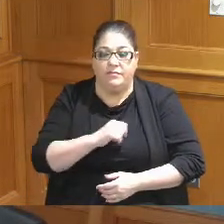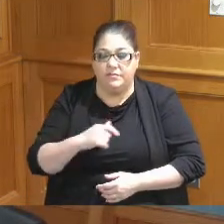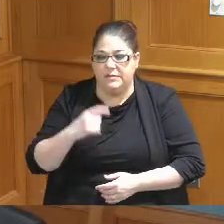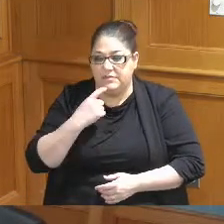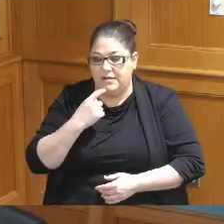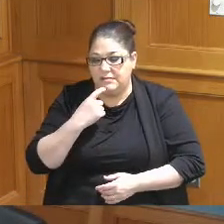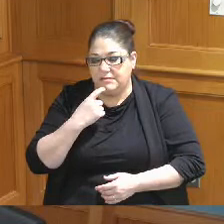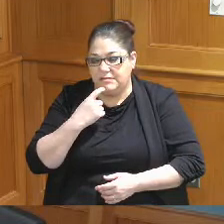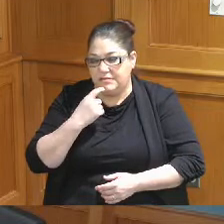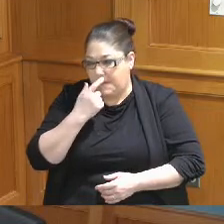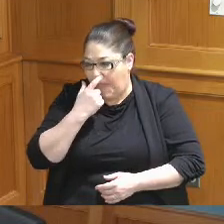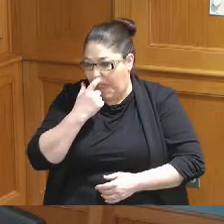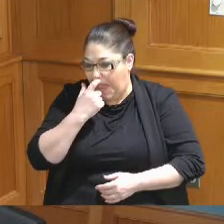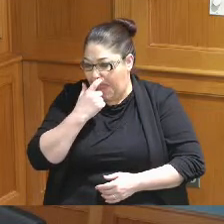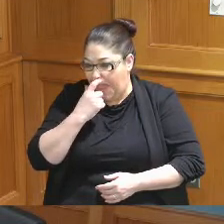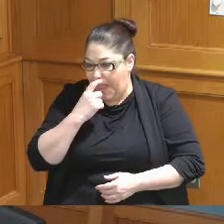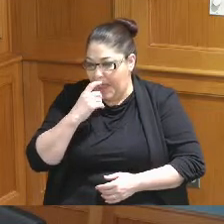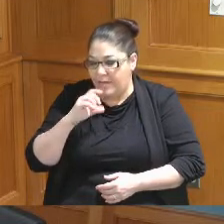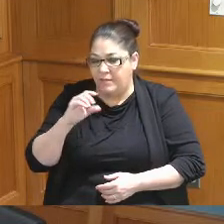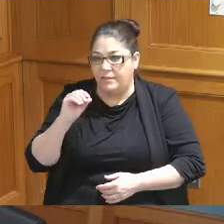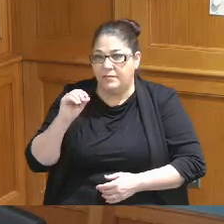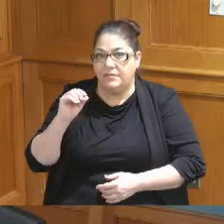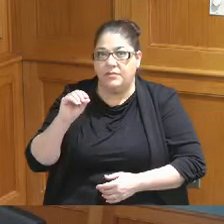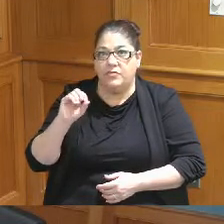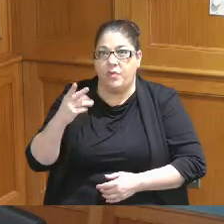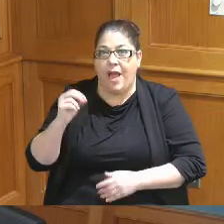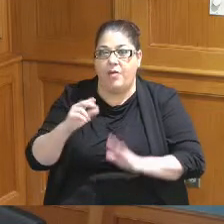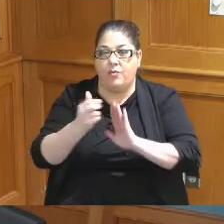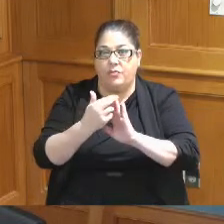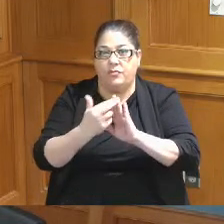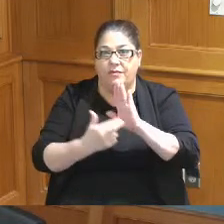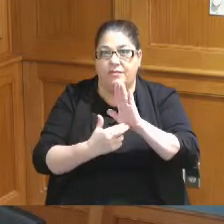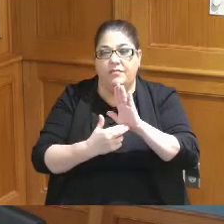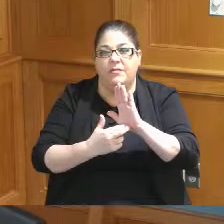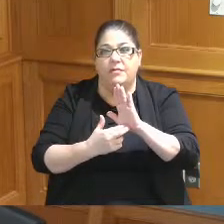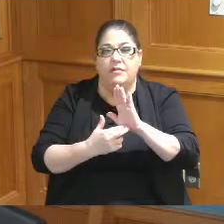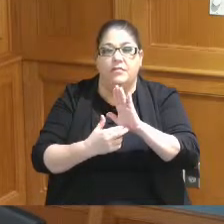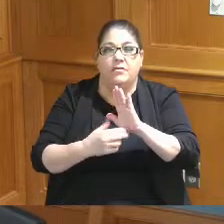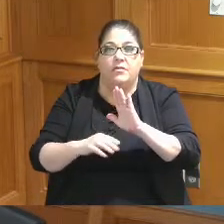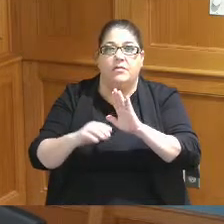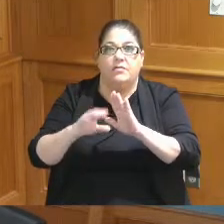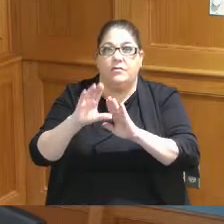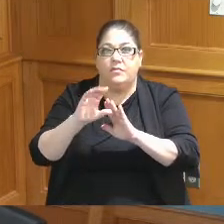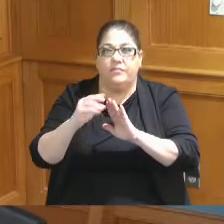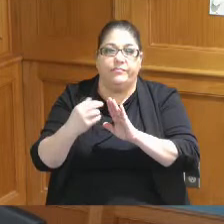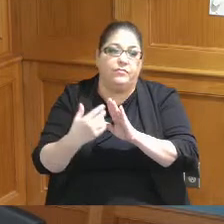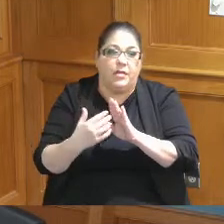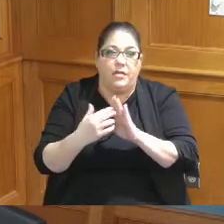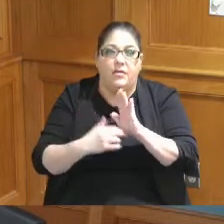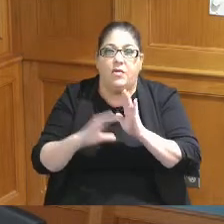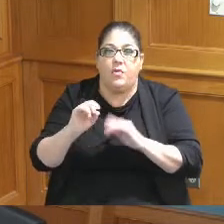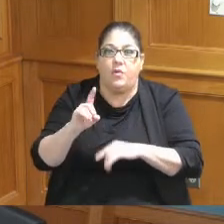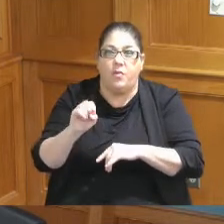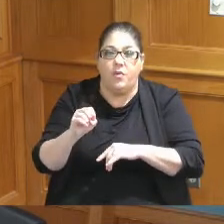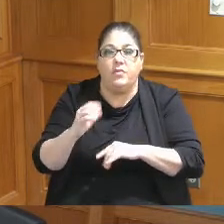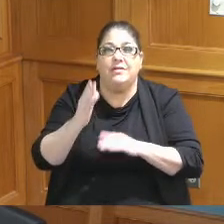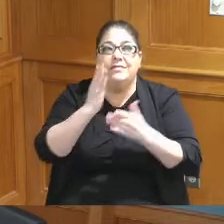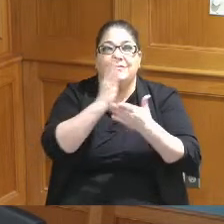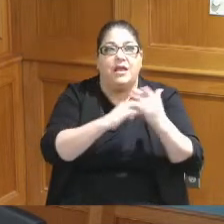the the Ohio revised code is a patchwork of of of of of sections as it relates to the Ohio Revised